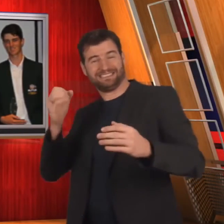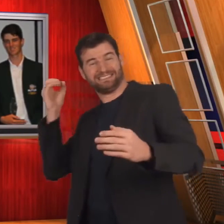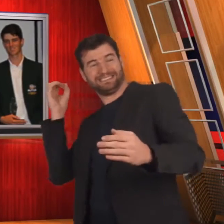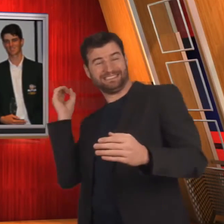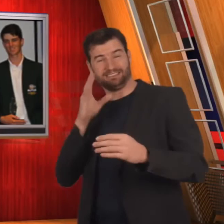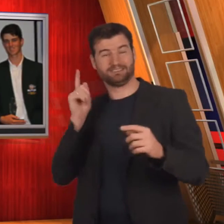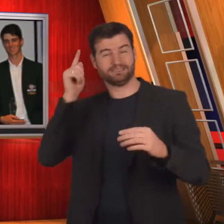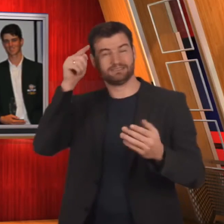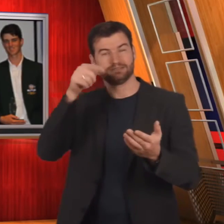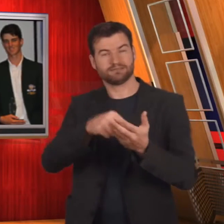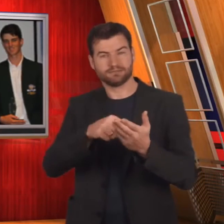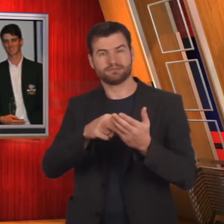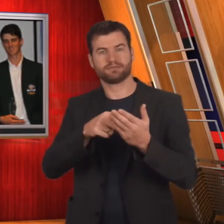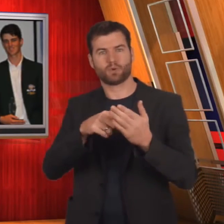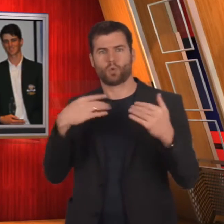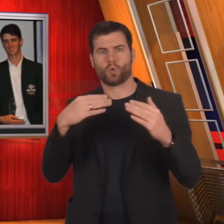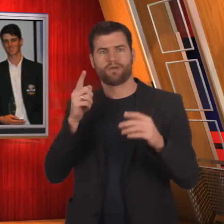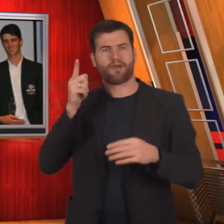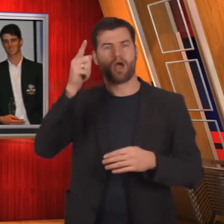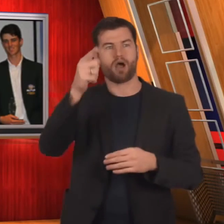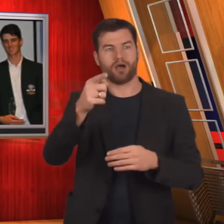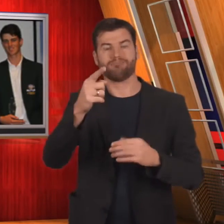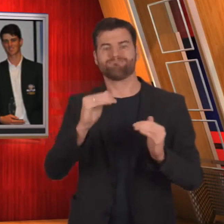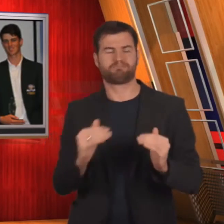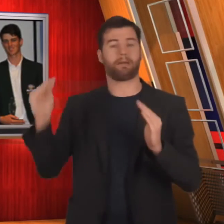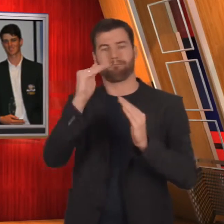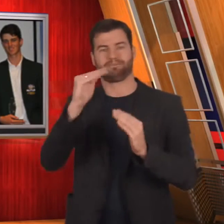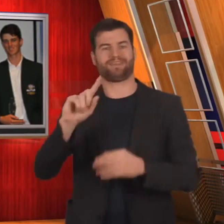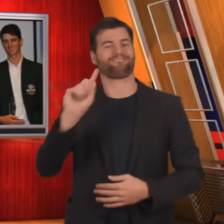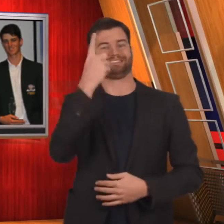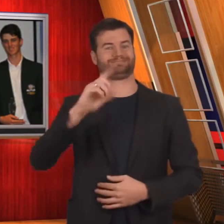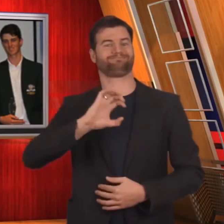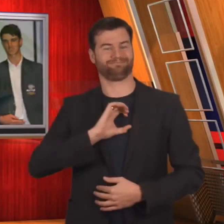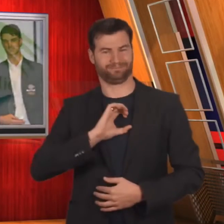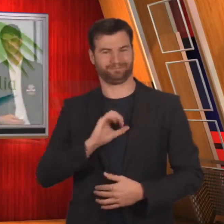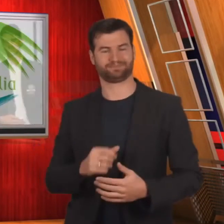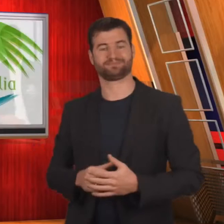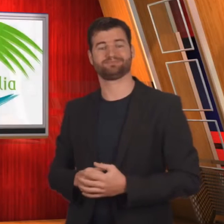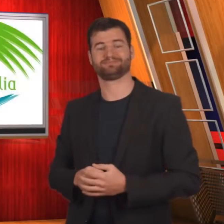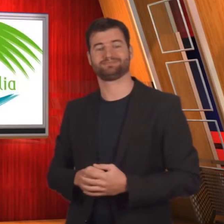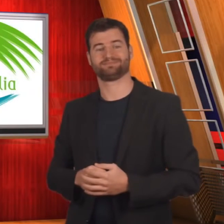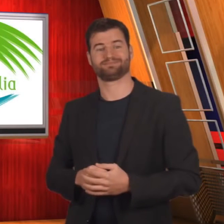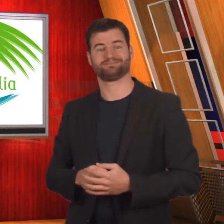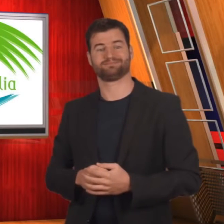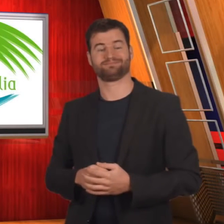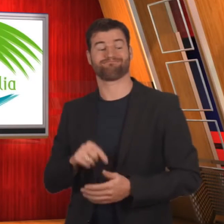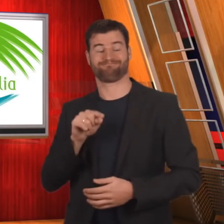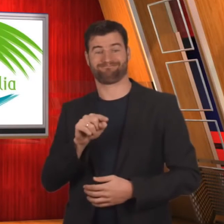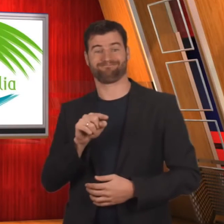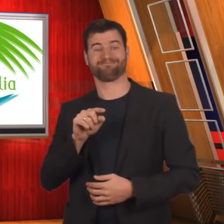4th place to 1st place.